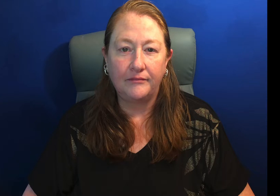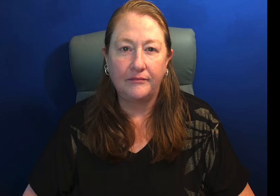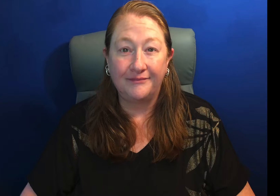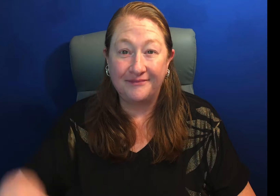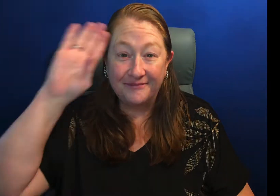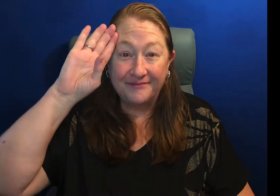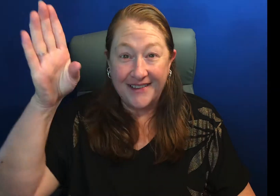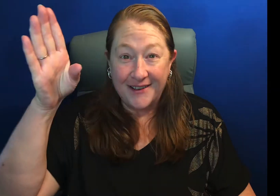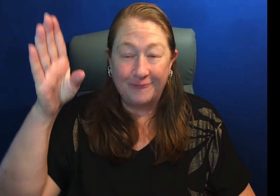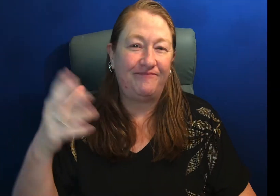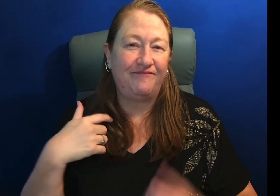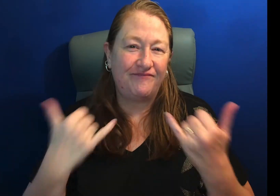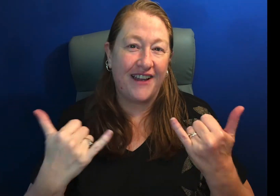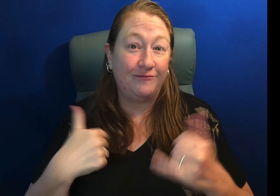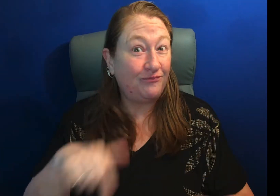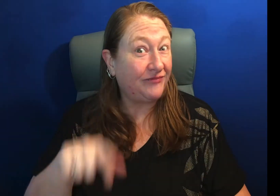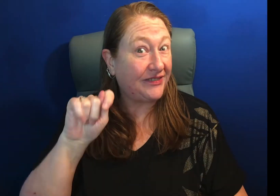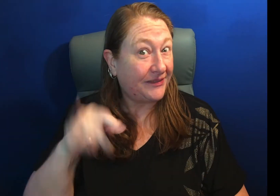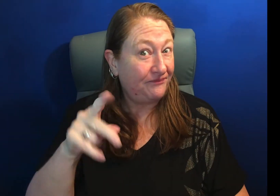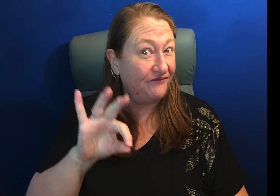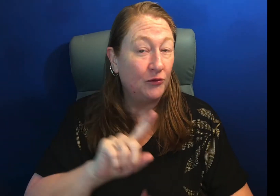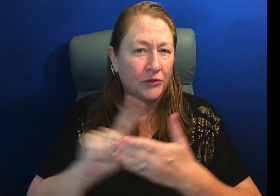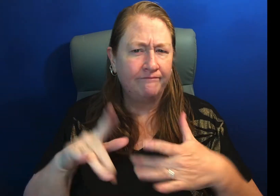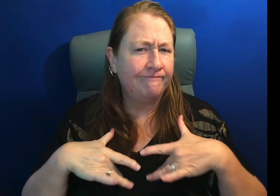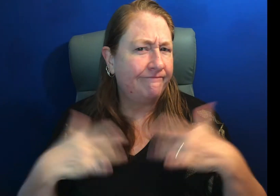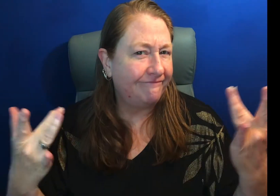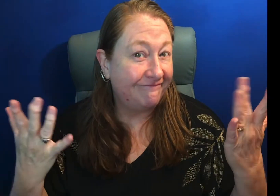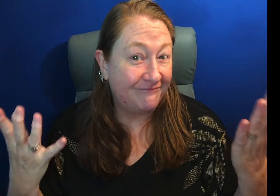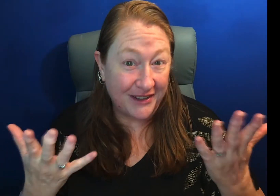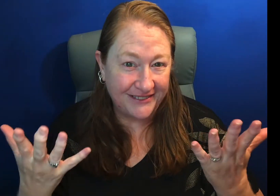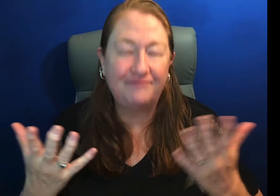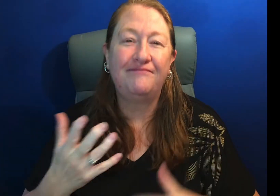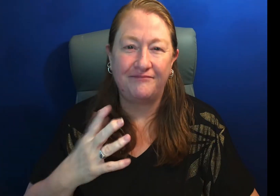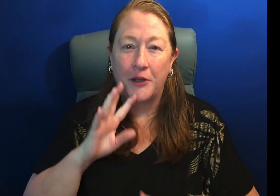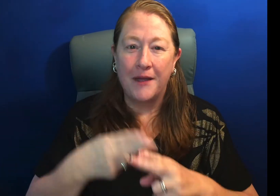Hello! This week's tip of the week is focused on